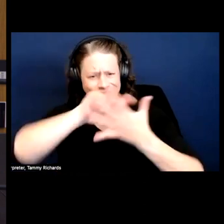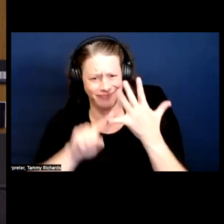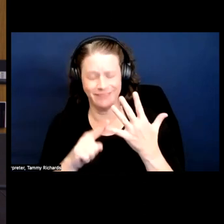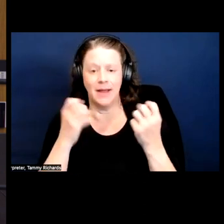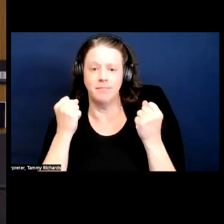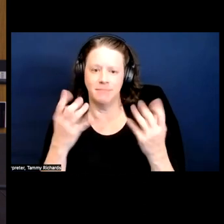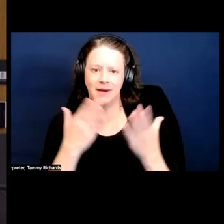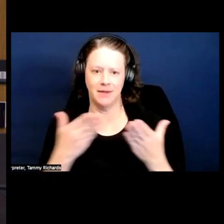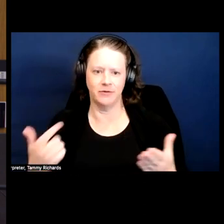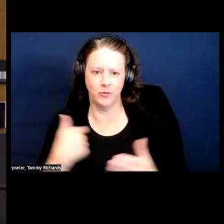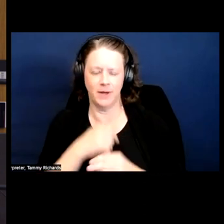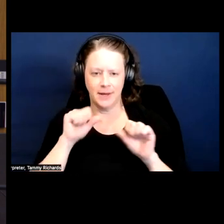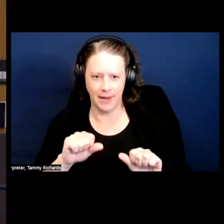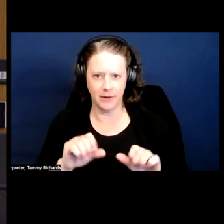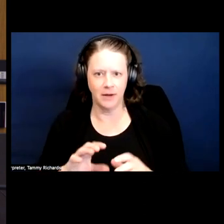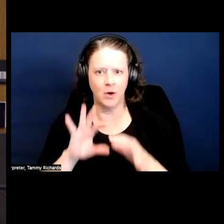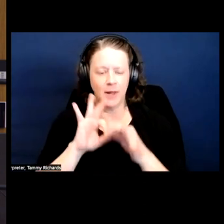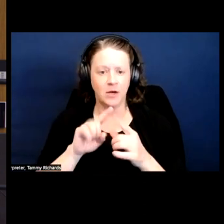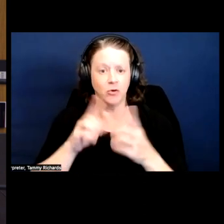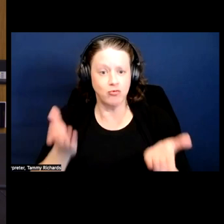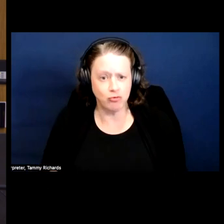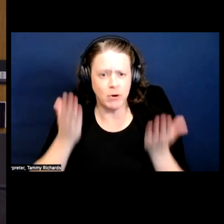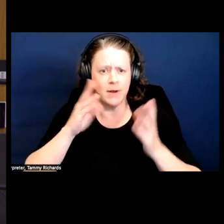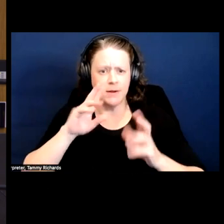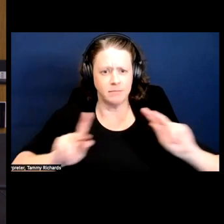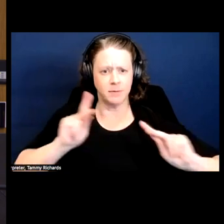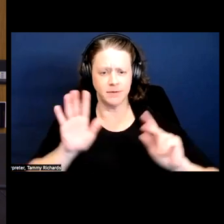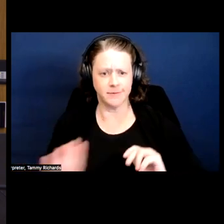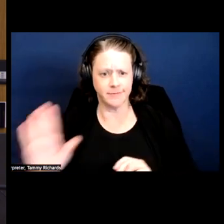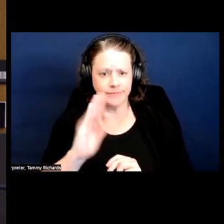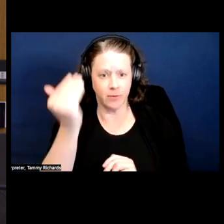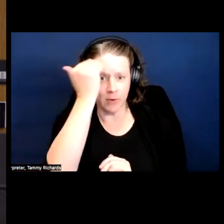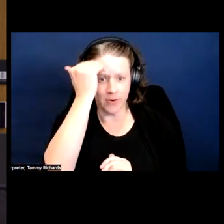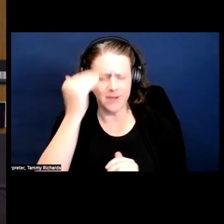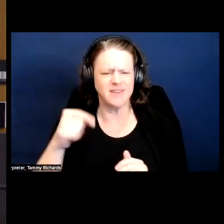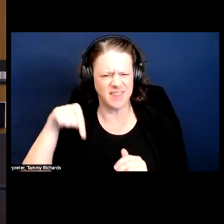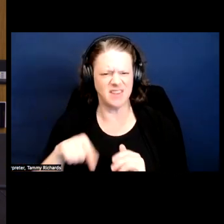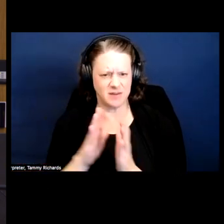So I think on a consciousness-raising level, I think that's kind of what this book is for